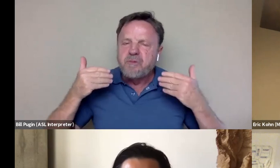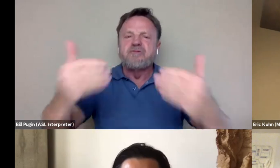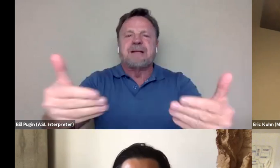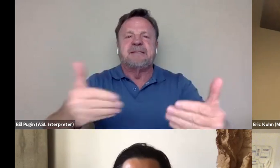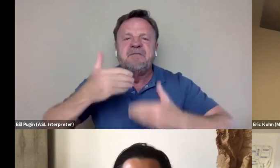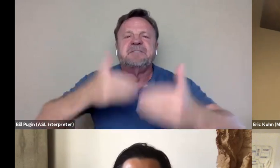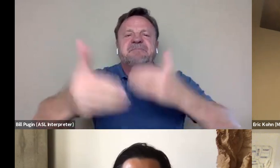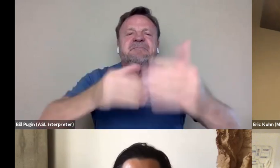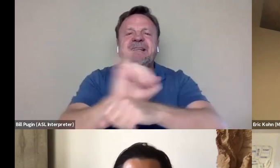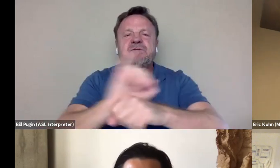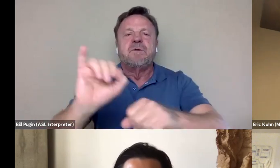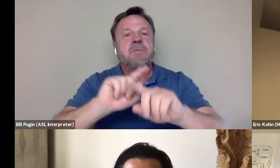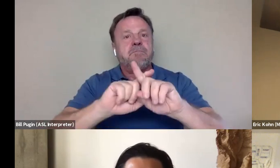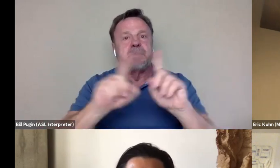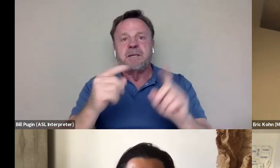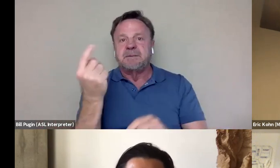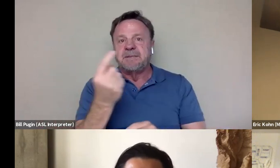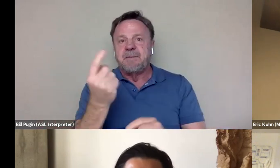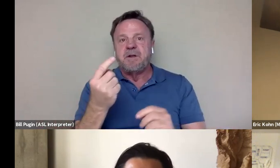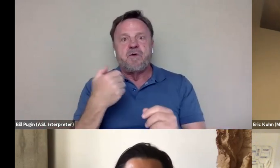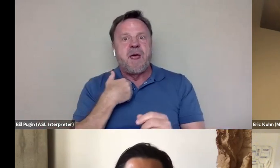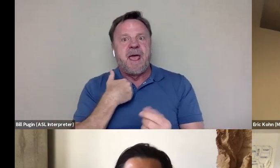But someone with, again, the charisma of Bruce Lee would...